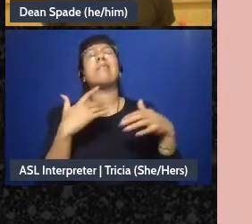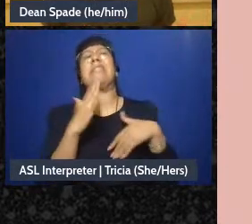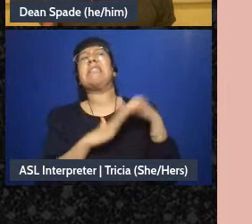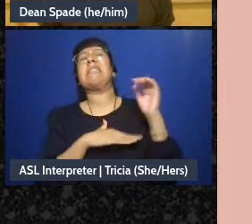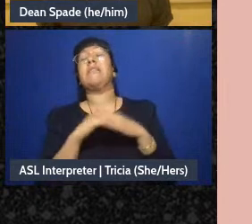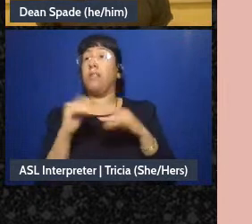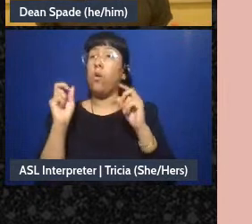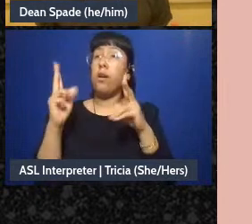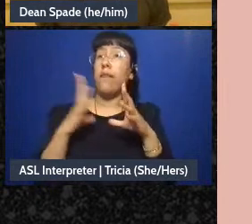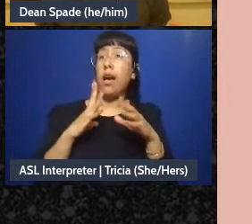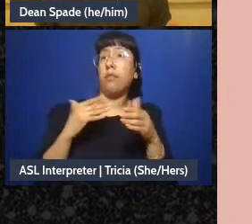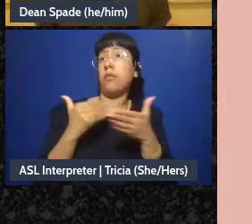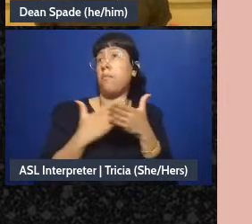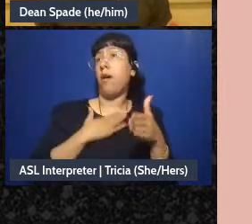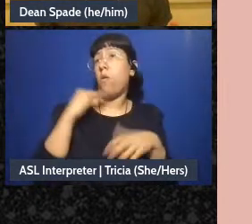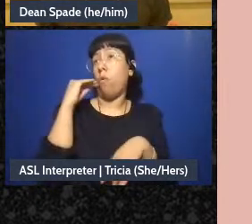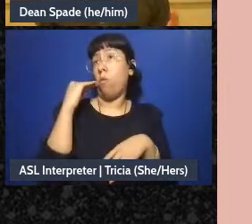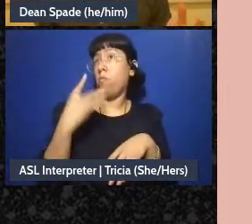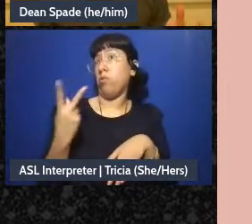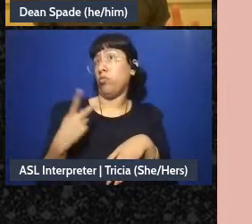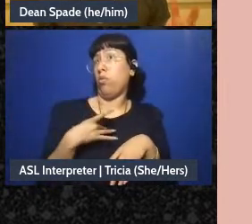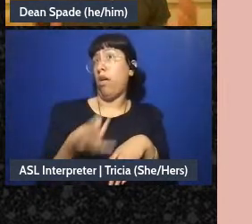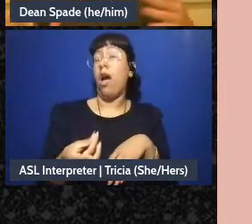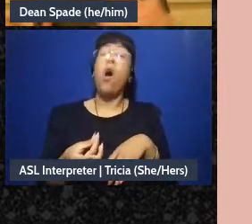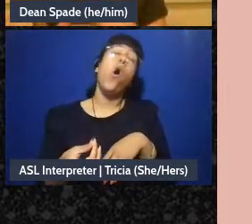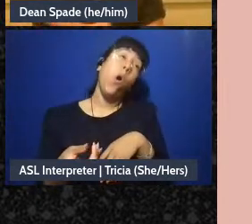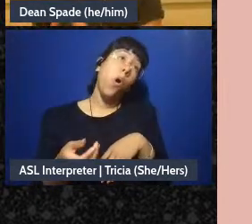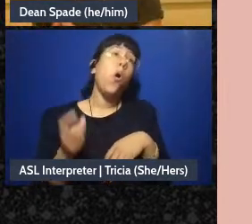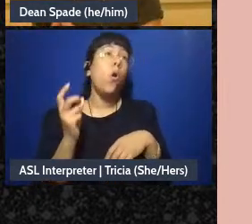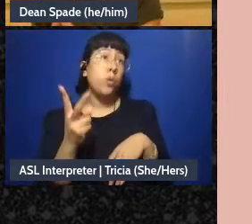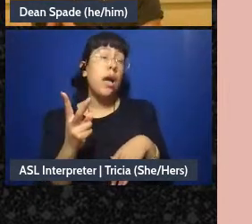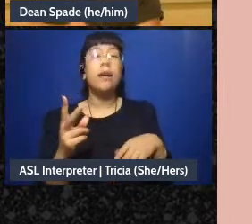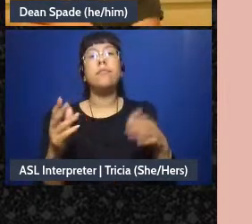the place near my house that we like?” Hope's like “okay” We've just modified the proposal, now we're